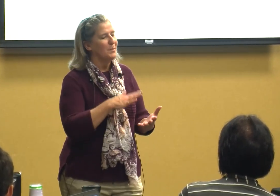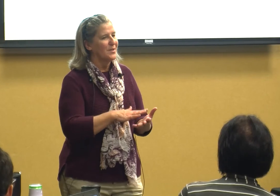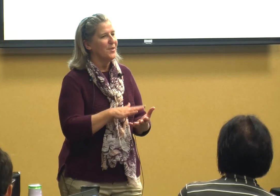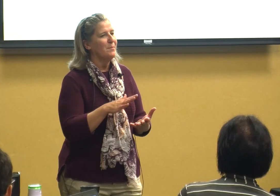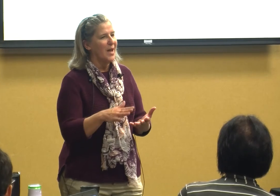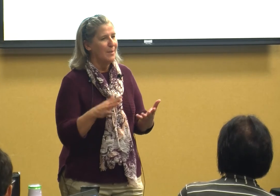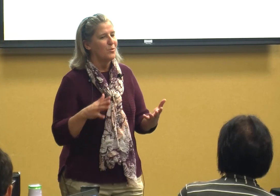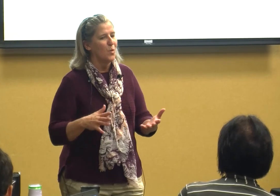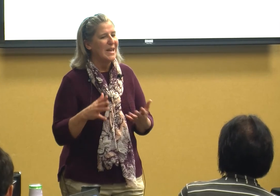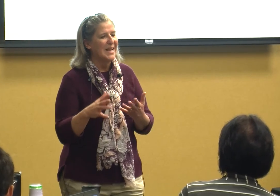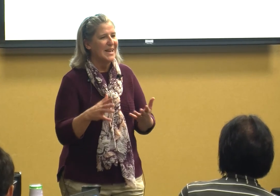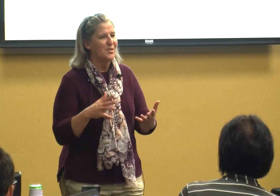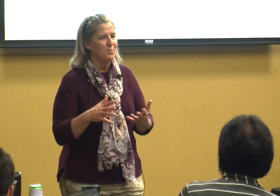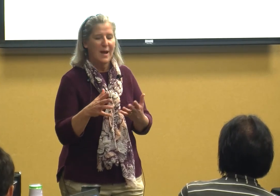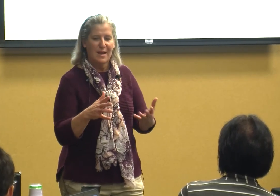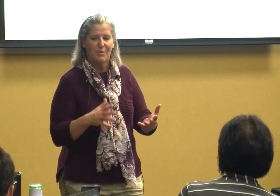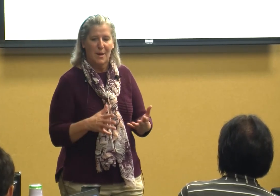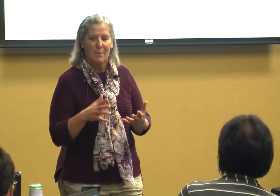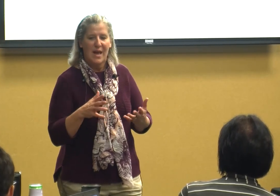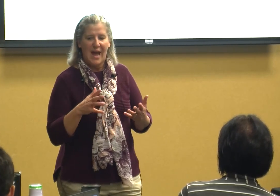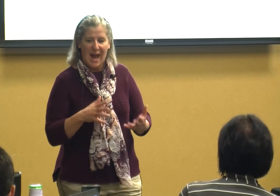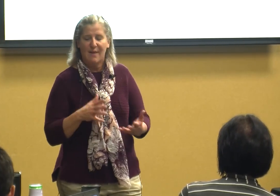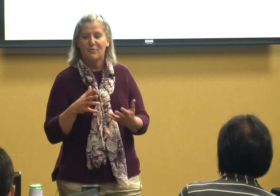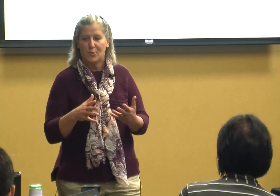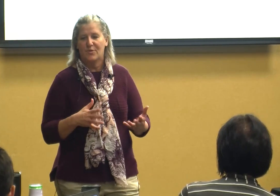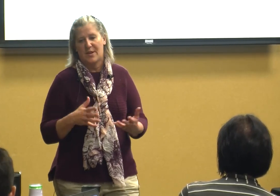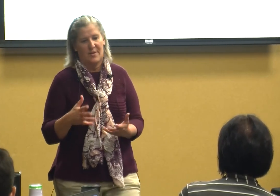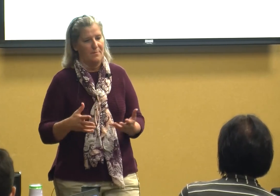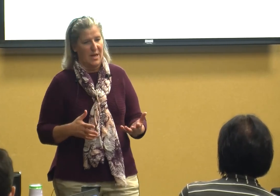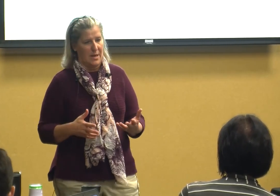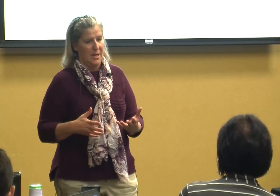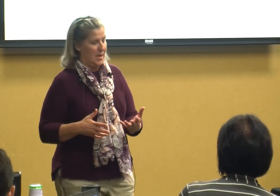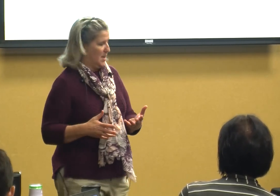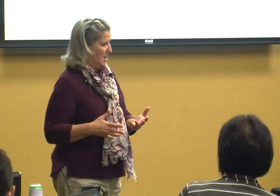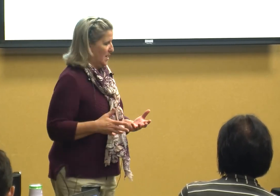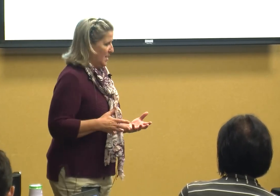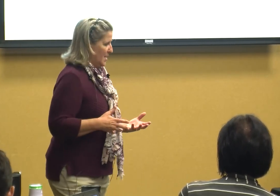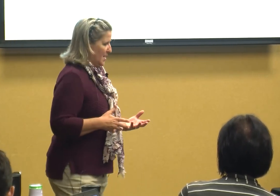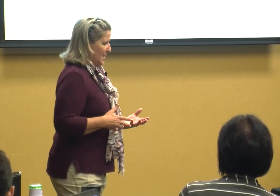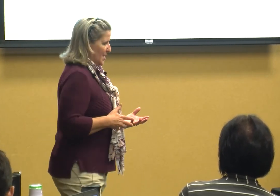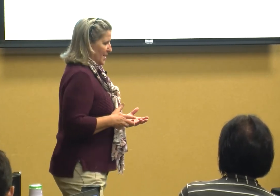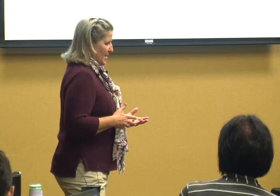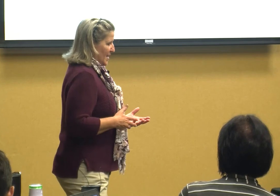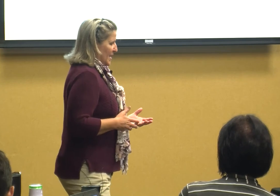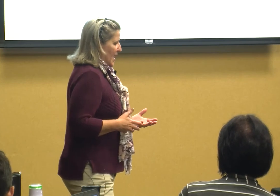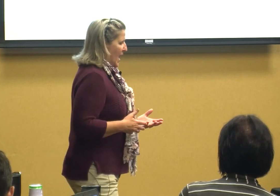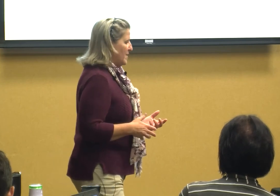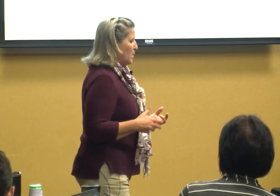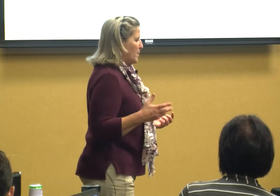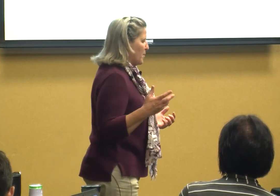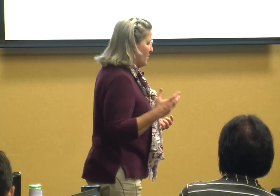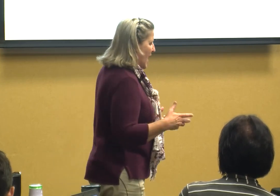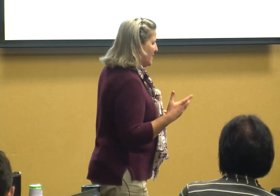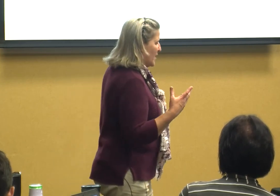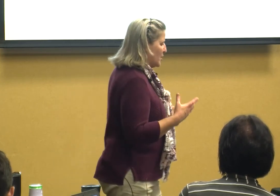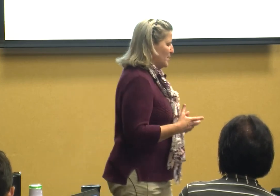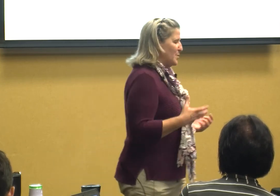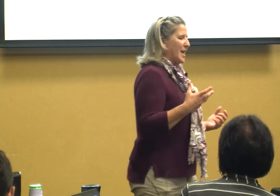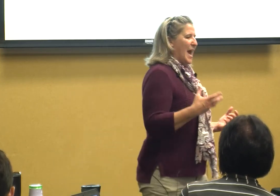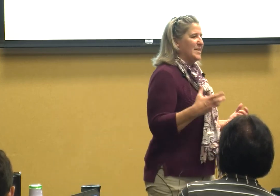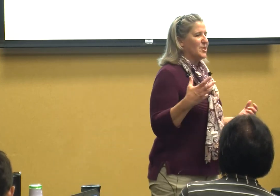but sometimes we need to make them have to say something and then we provide a communication